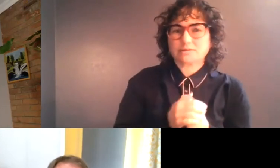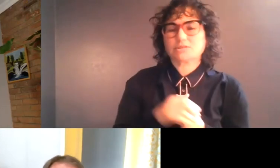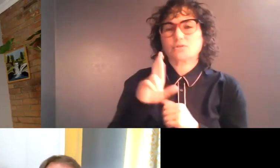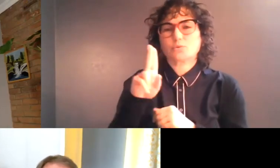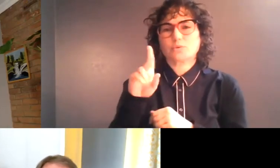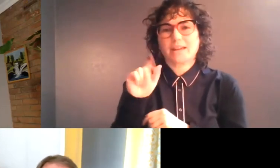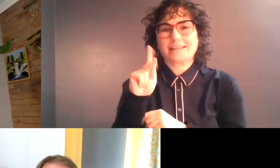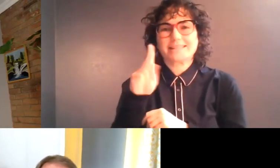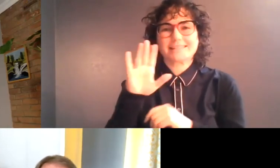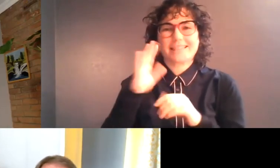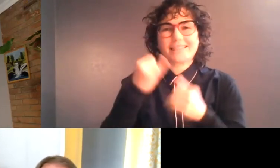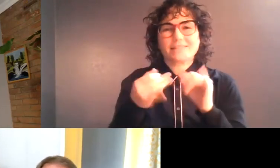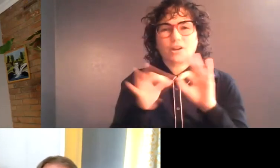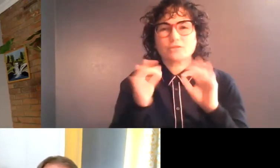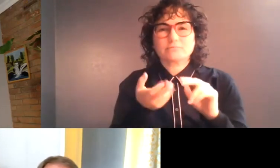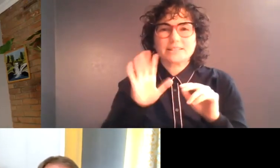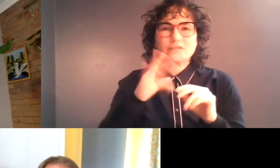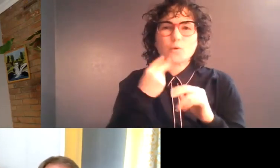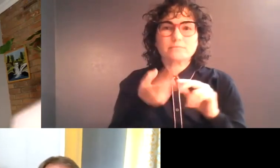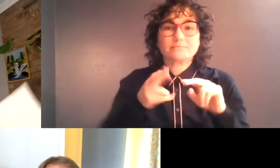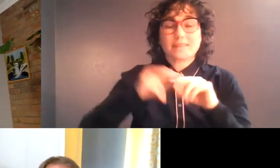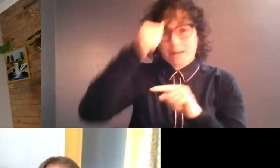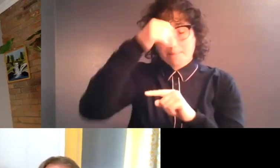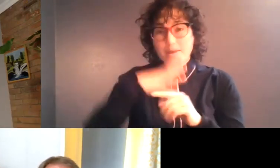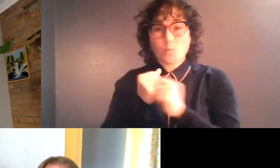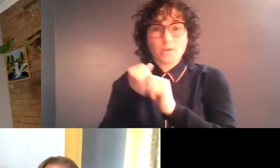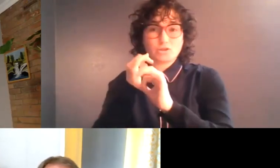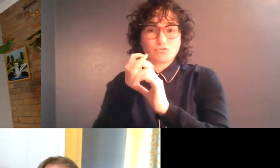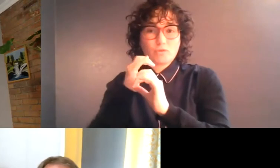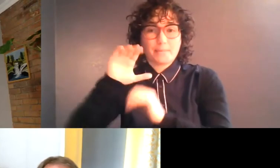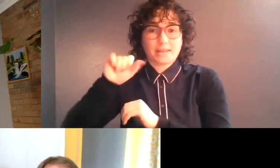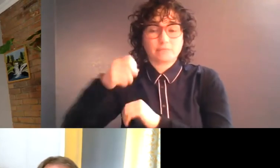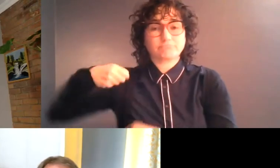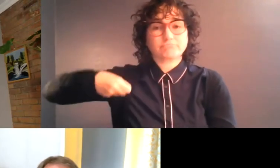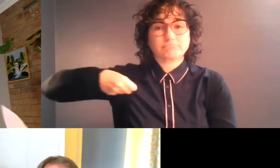last phrase so that a man carrying a trumpet case to the stage in a small Russian cafe